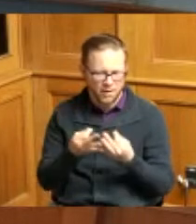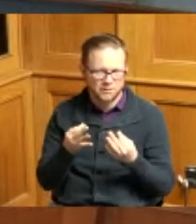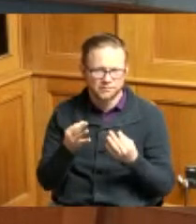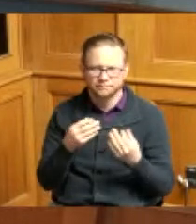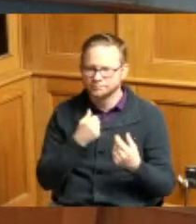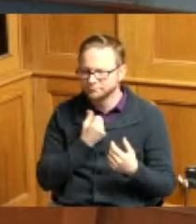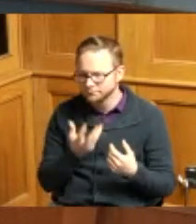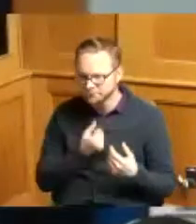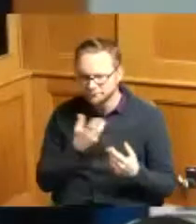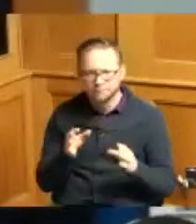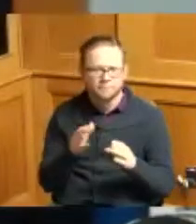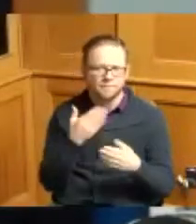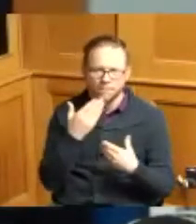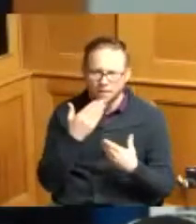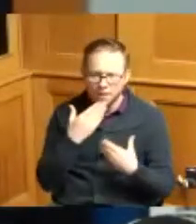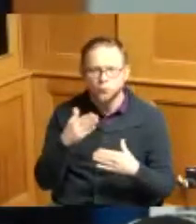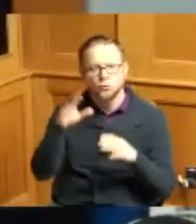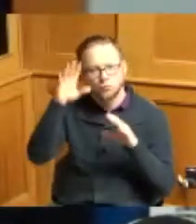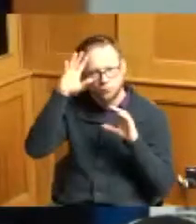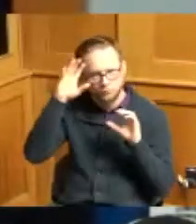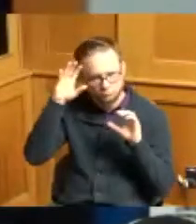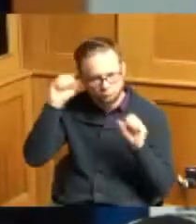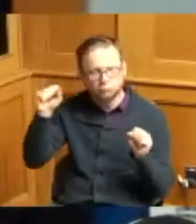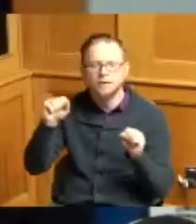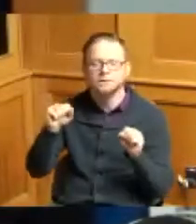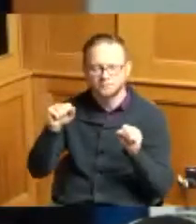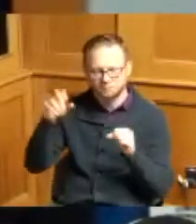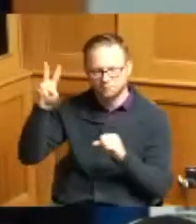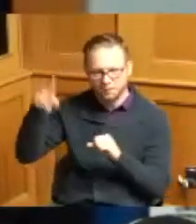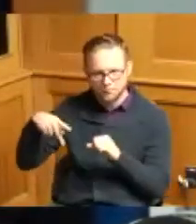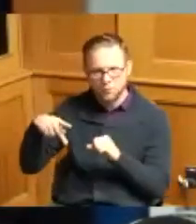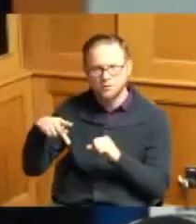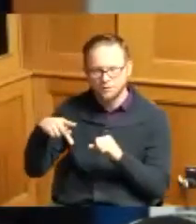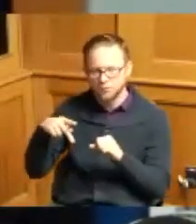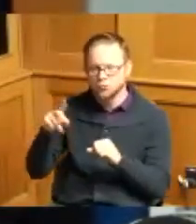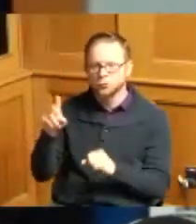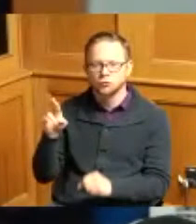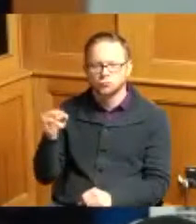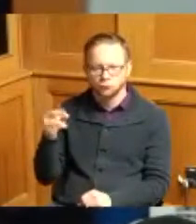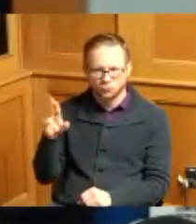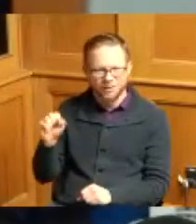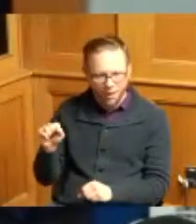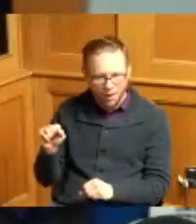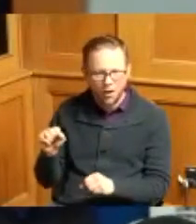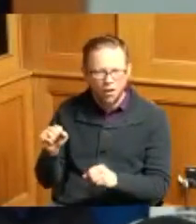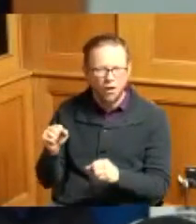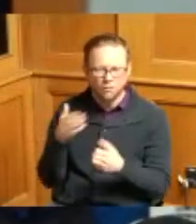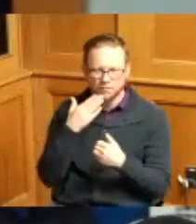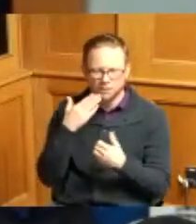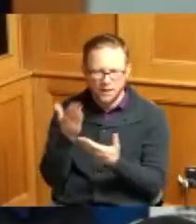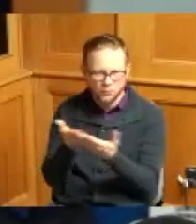you President Commissioner Reece Vice President Commissioner Driehaus just thank the whole staff